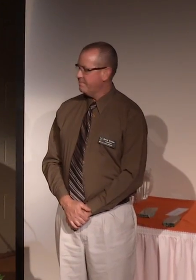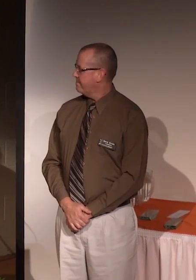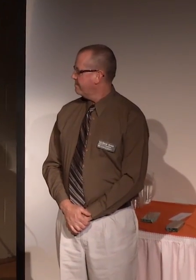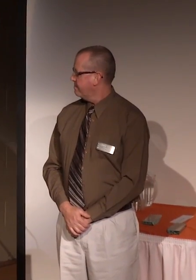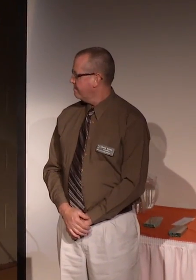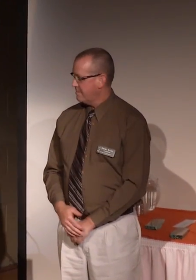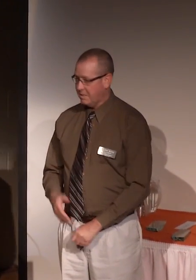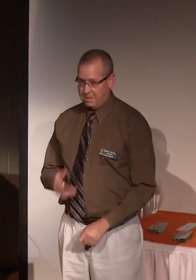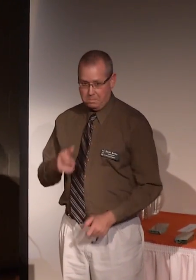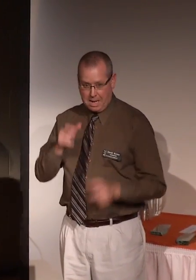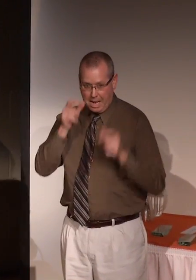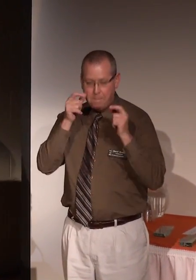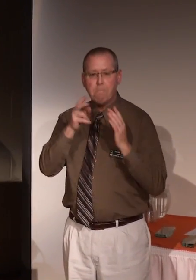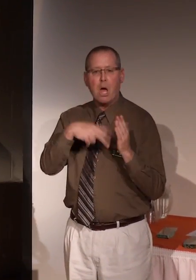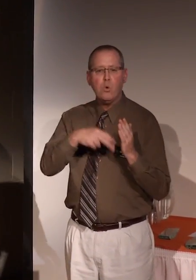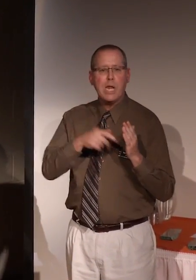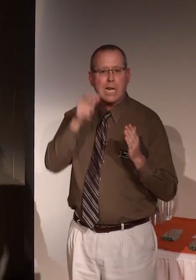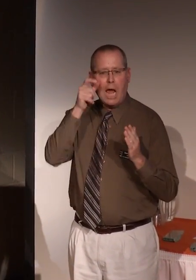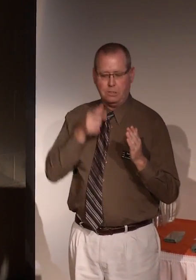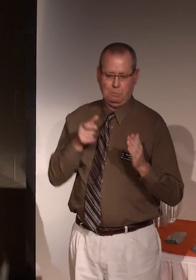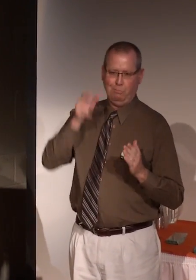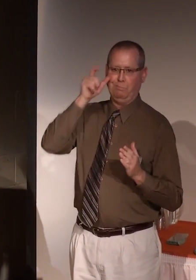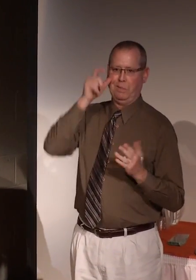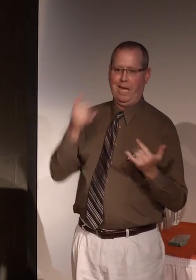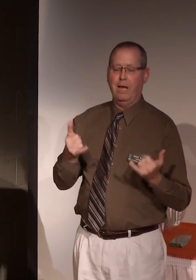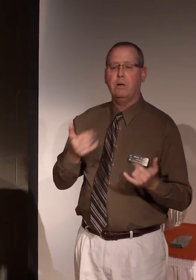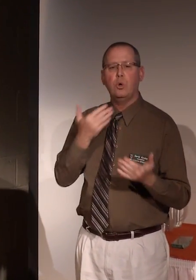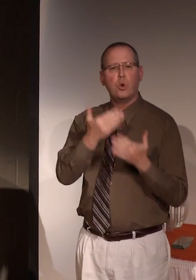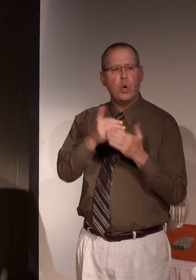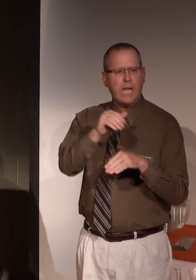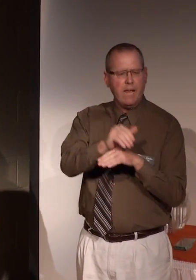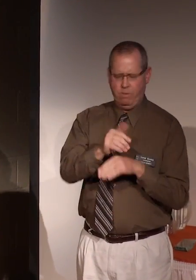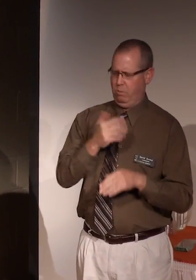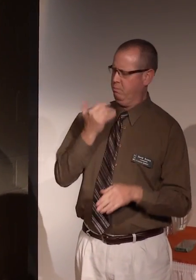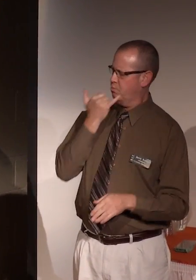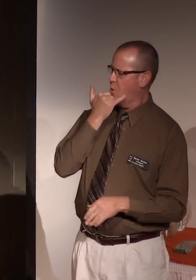I need my granny glasses on. Good evening or good afternoon to everyone.